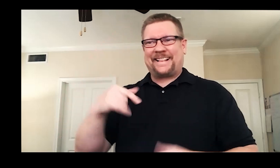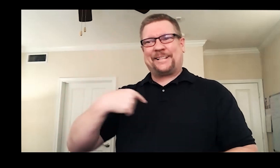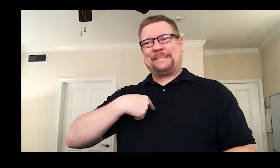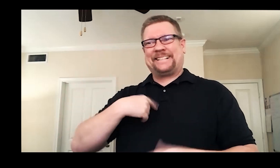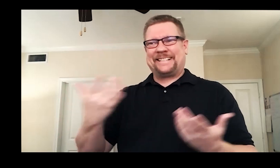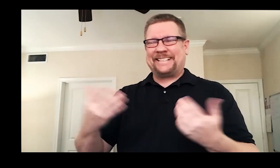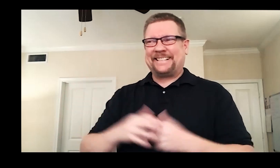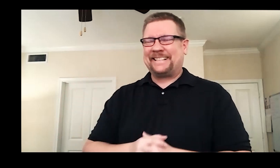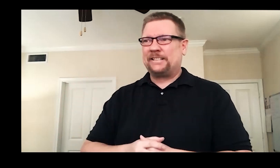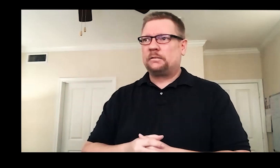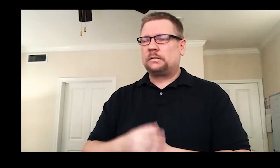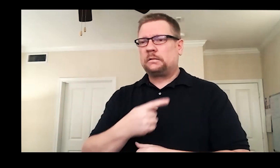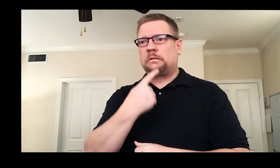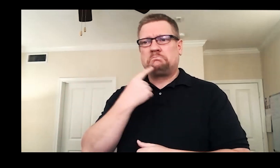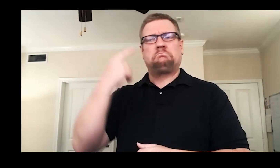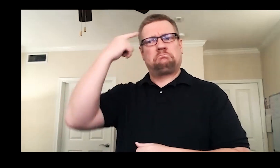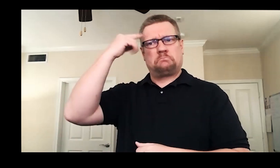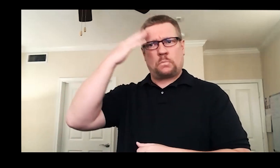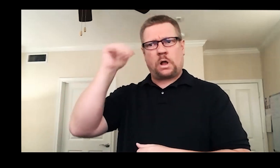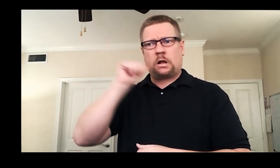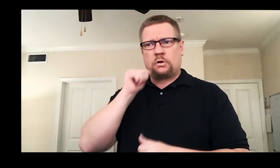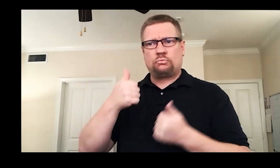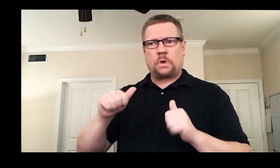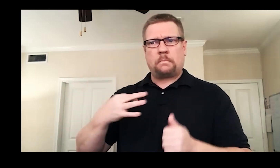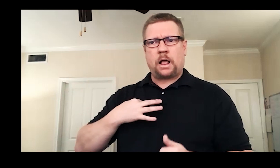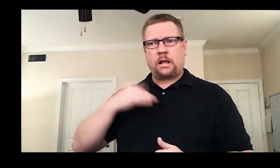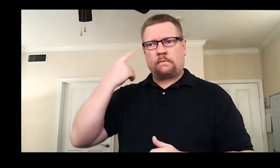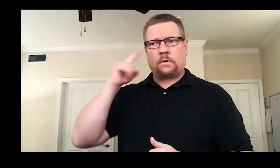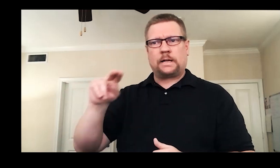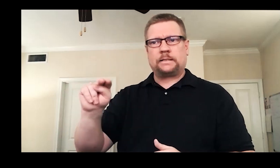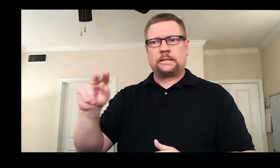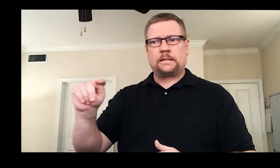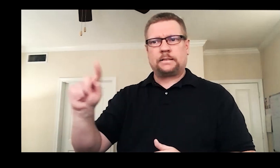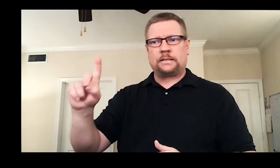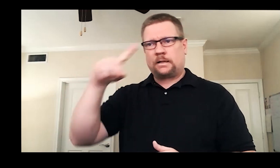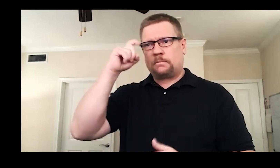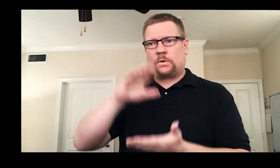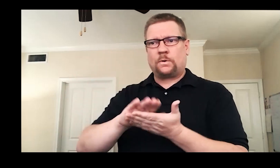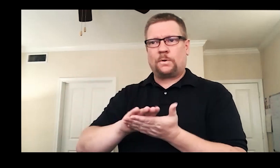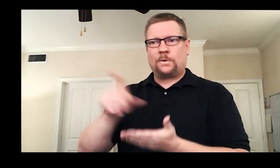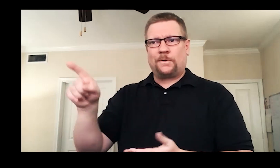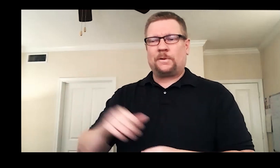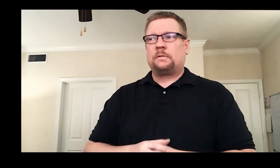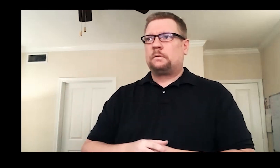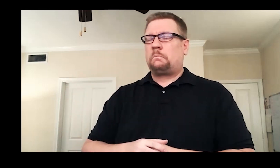what opportunities he had for someone over 21 like me. He suggested I apply for NTD’s